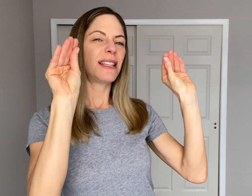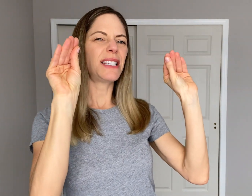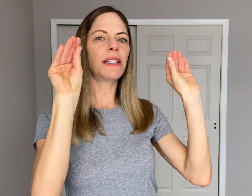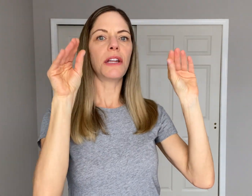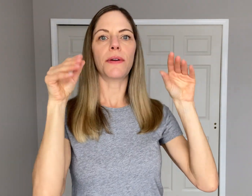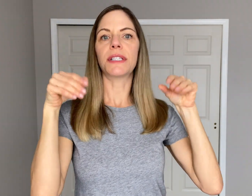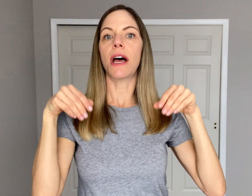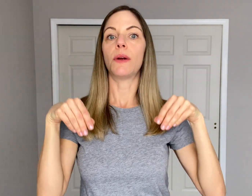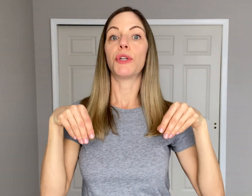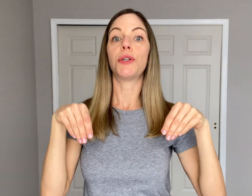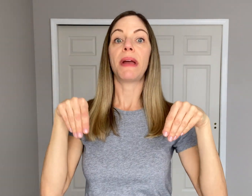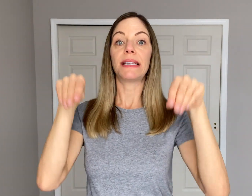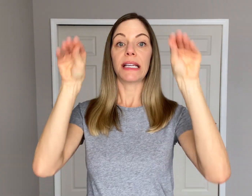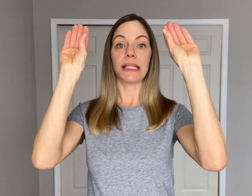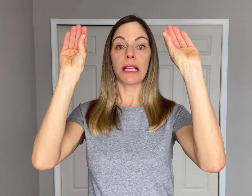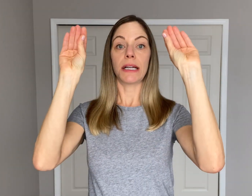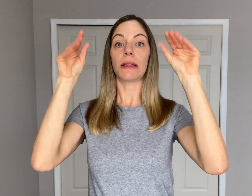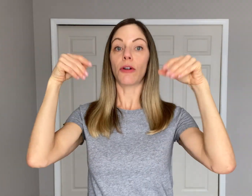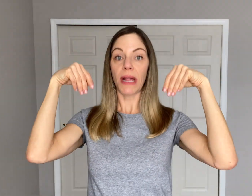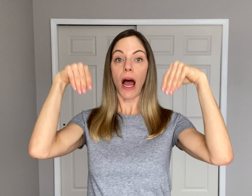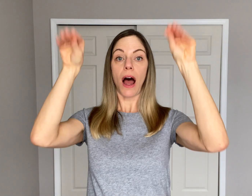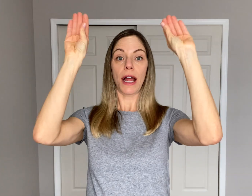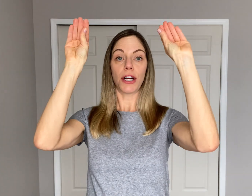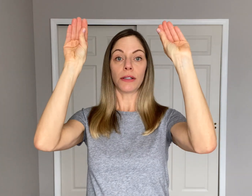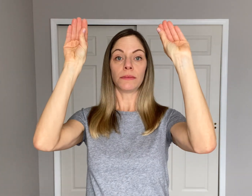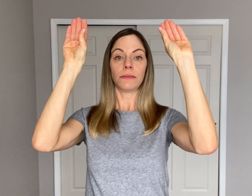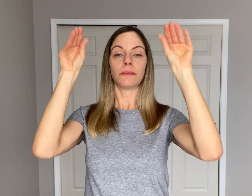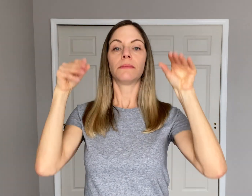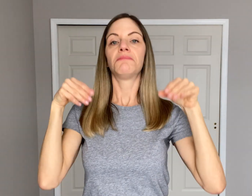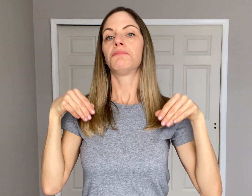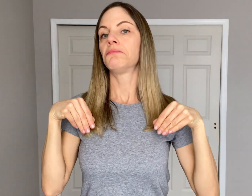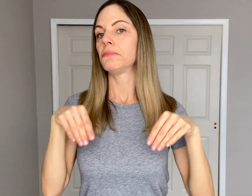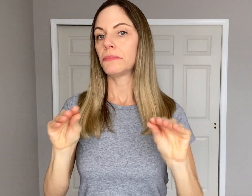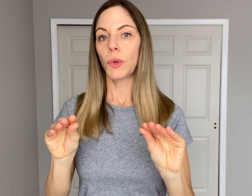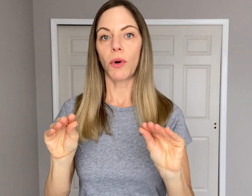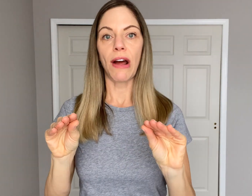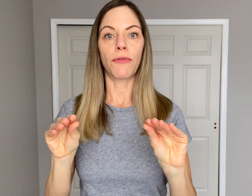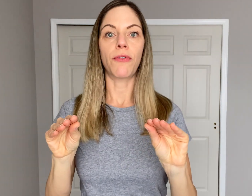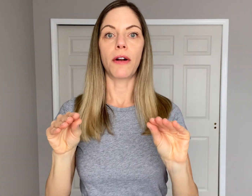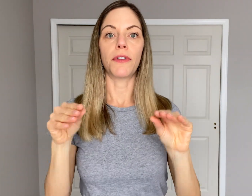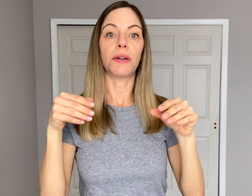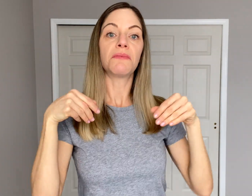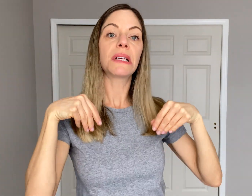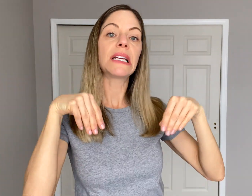This is another sign in which you may see it signed a little bit higher or out in front of you.